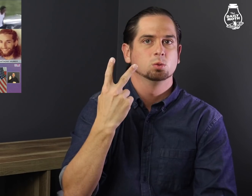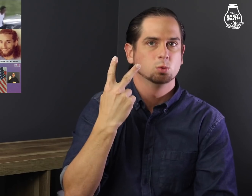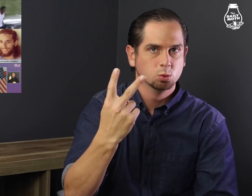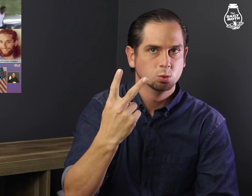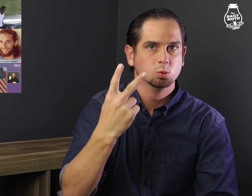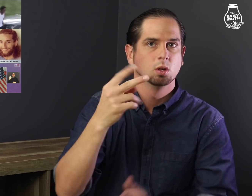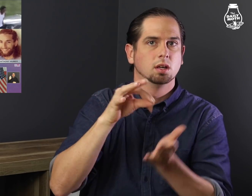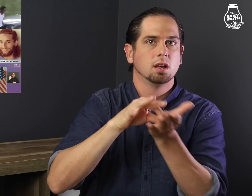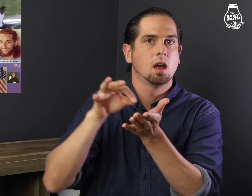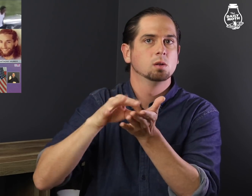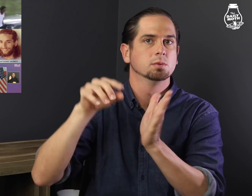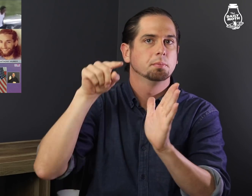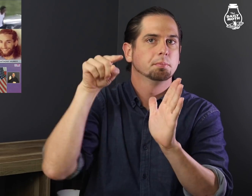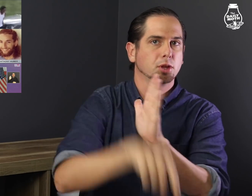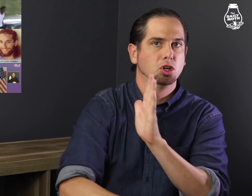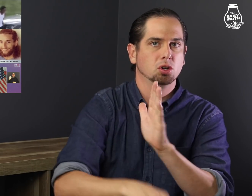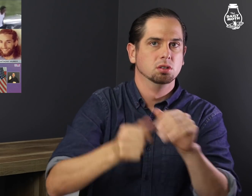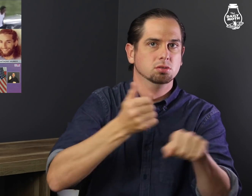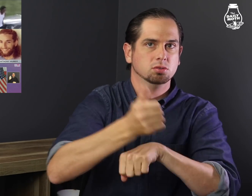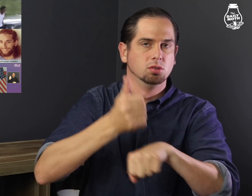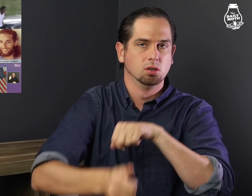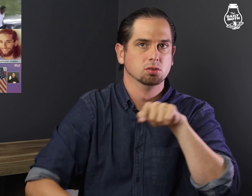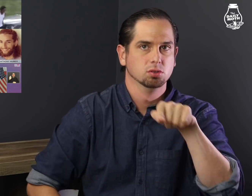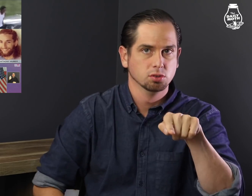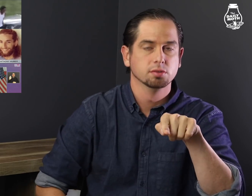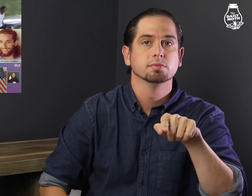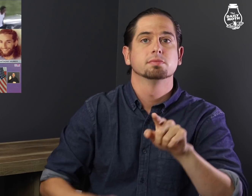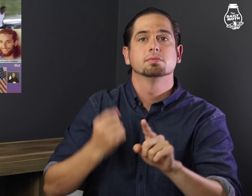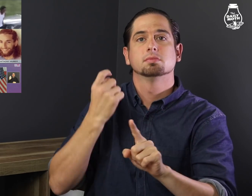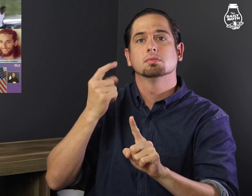two counts of murder.